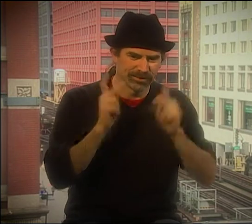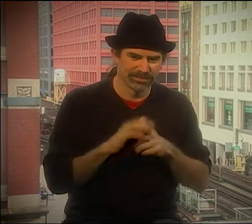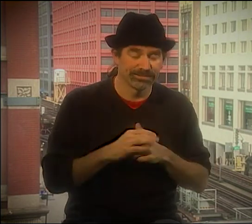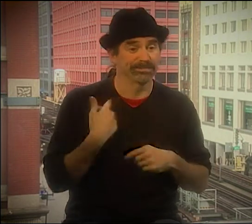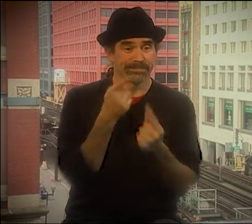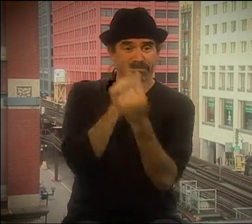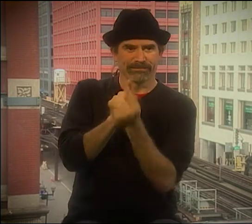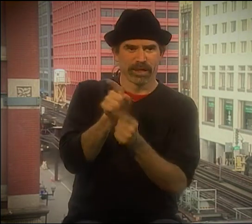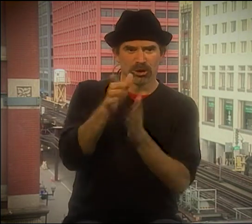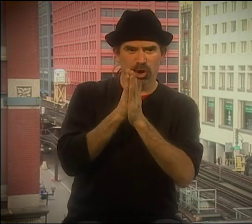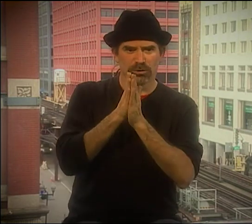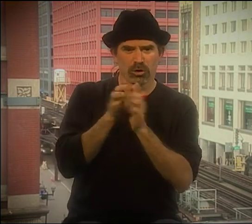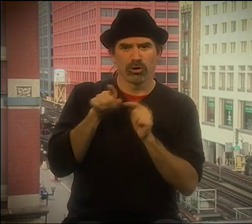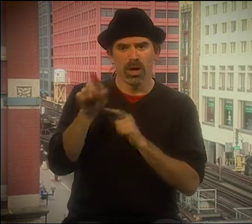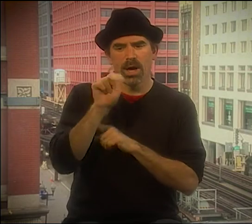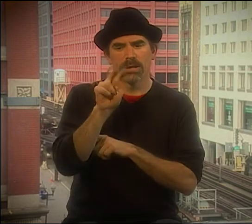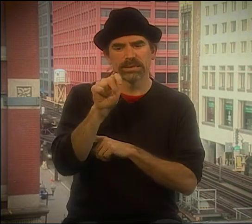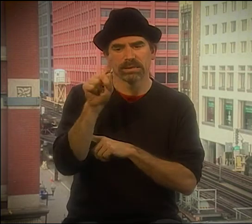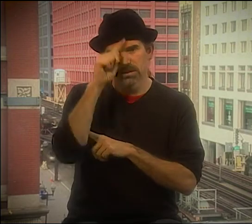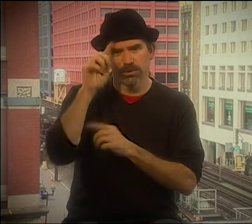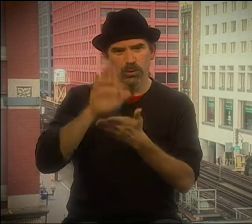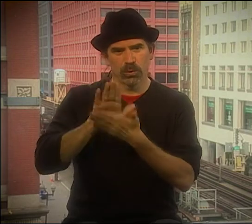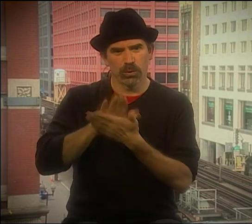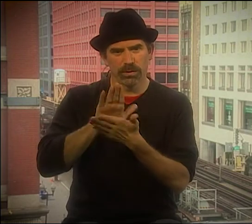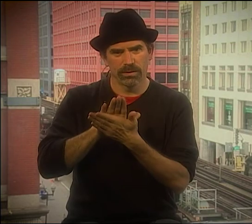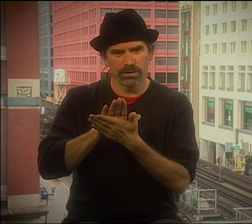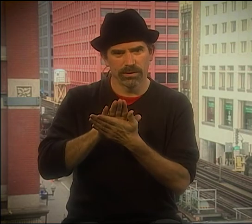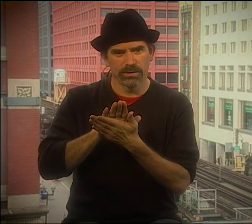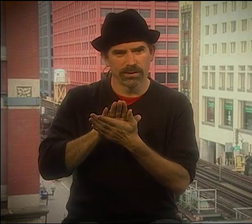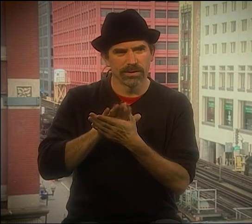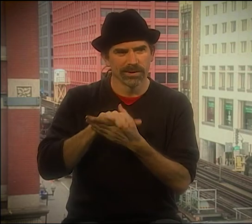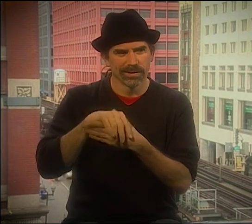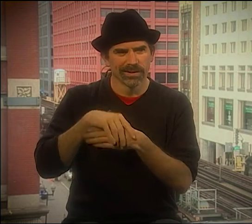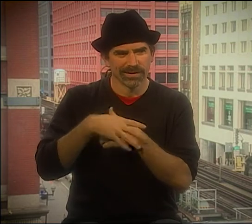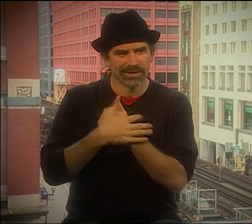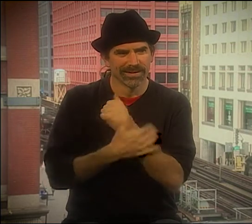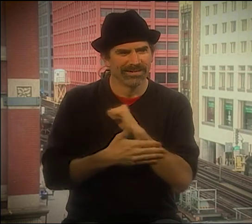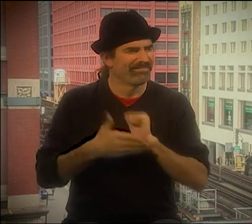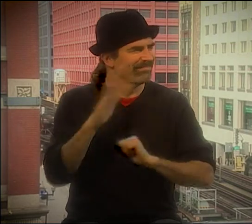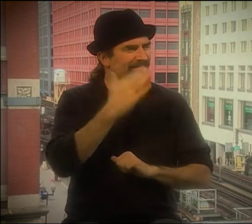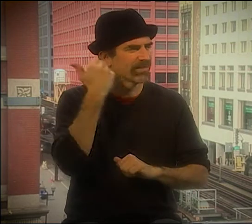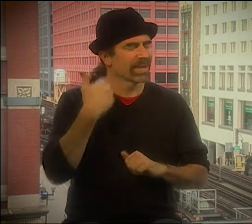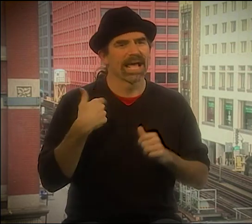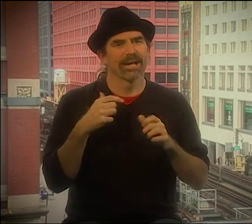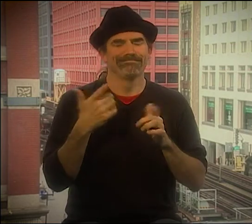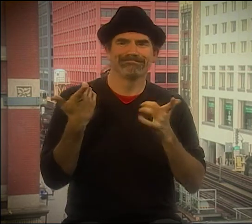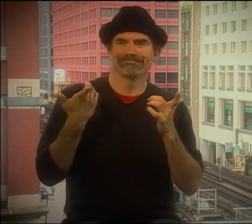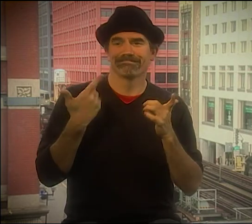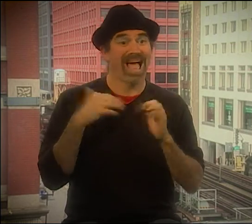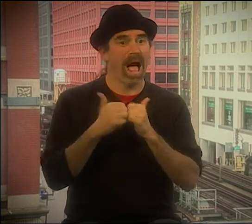AW, YEAH. BLESS THEM. SERGE IS GONE, BUT AW, MAN, HE WAS AMAZING, AN AMAZING PERSON.